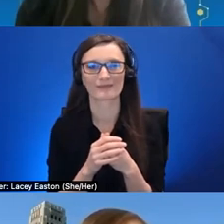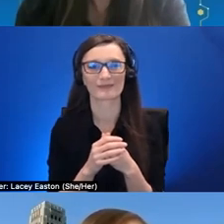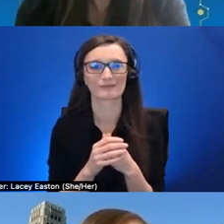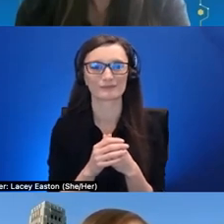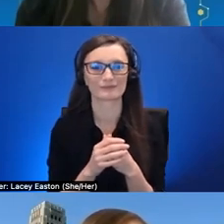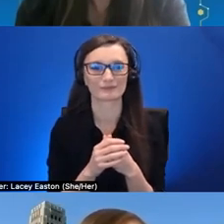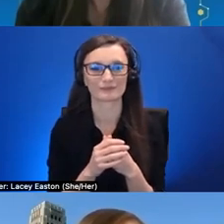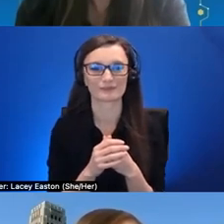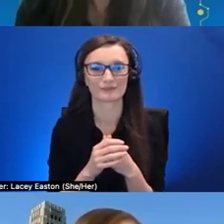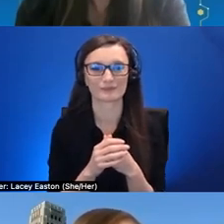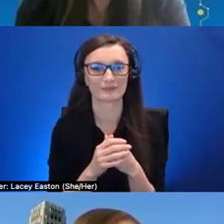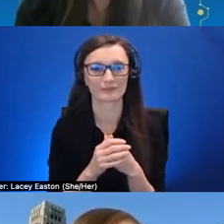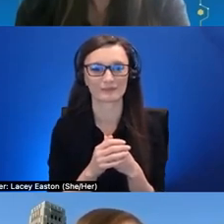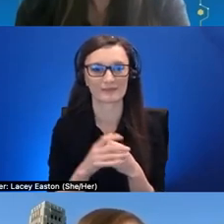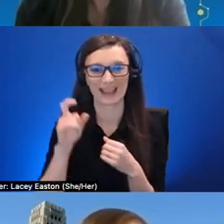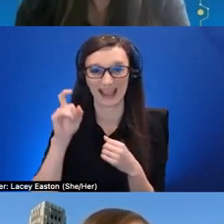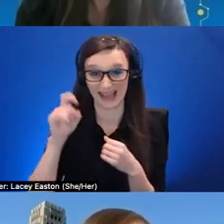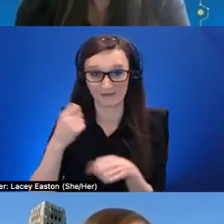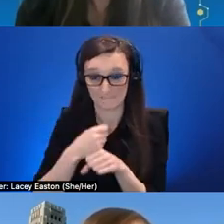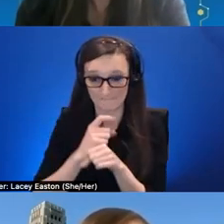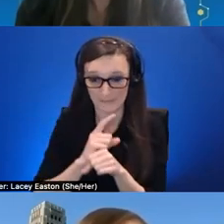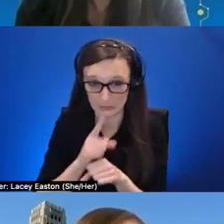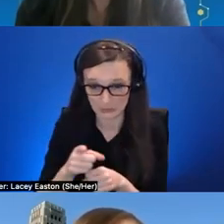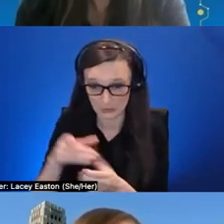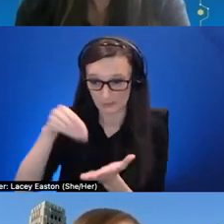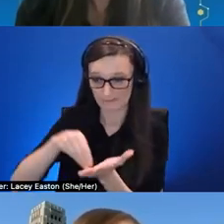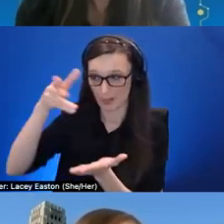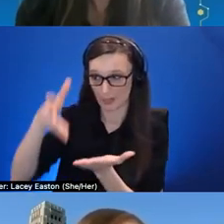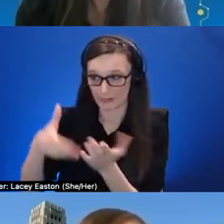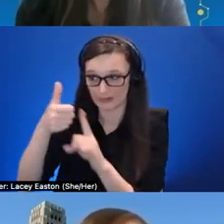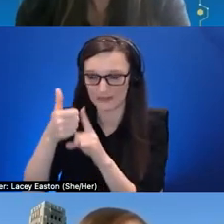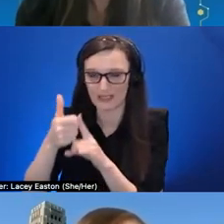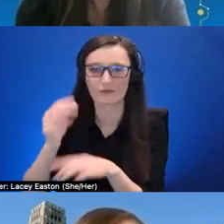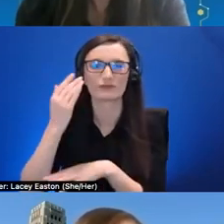how to use some of the tools and the experiences within the online learning experiences that we'll